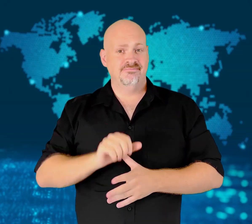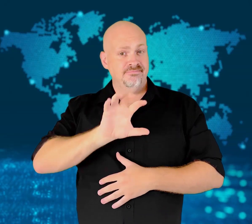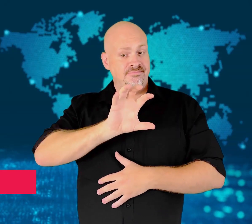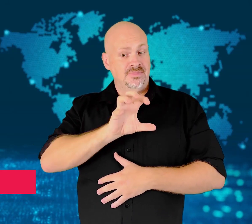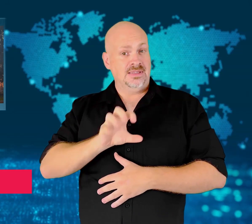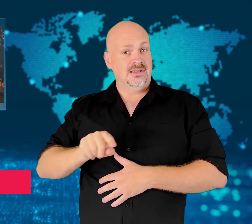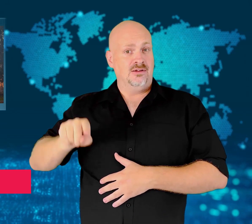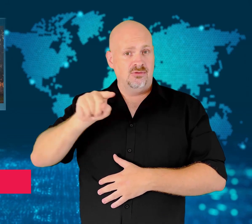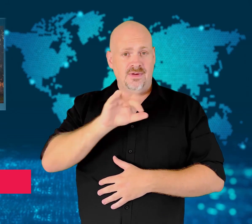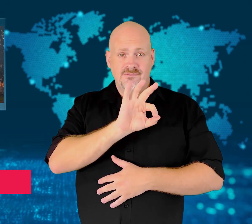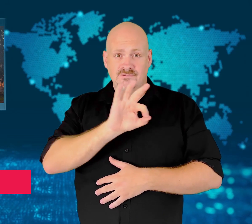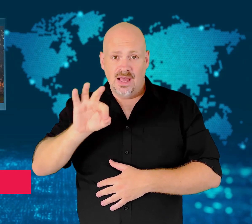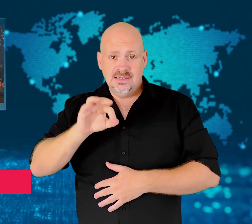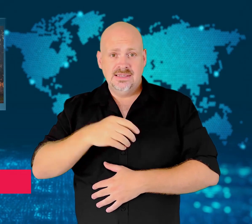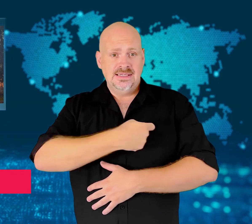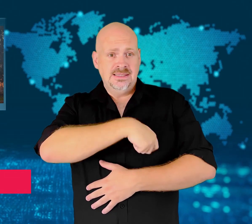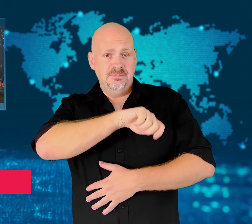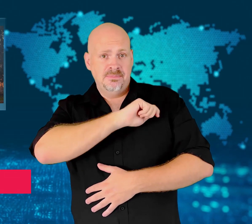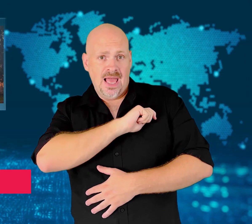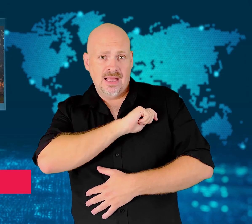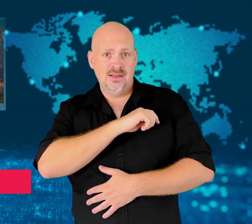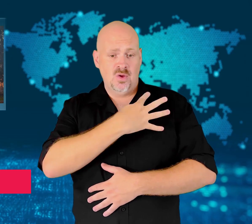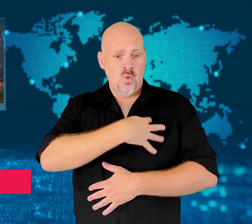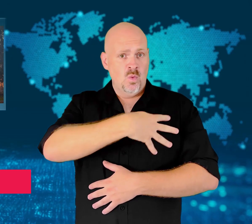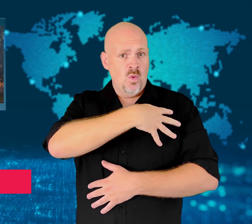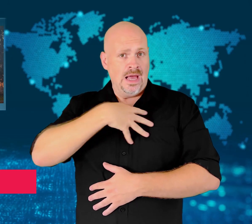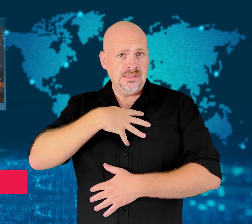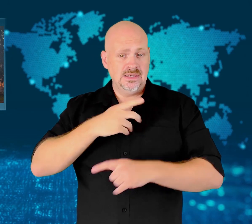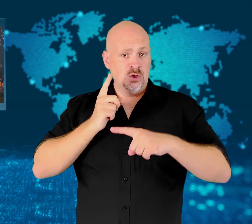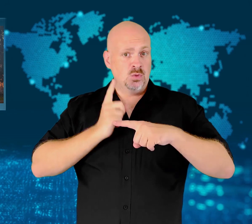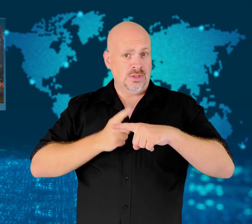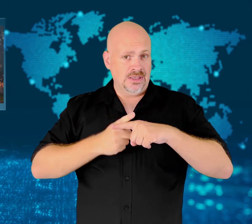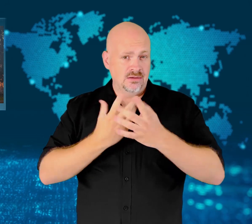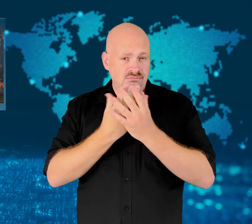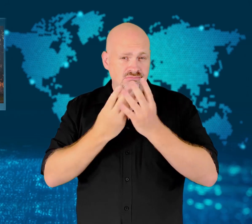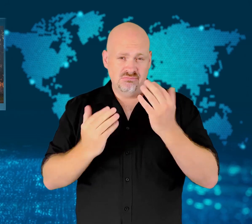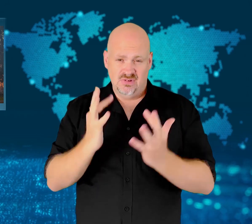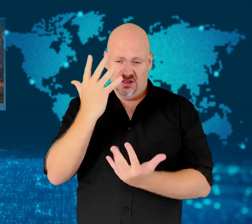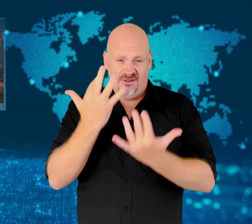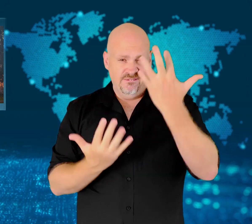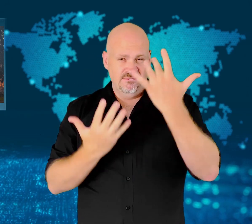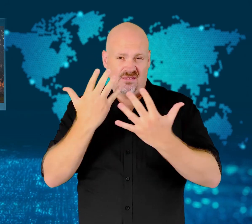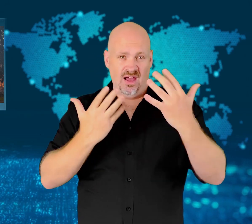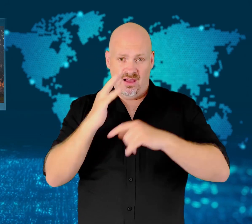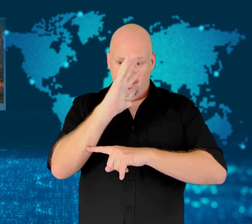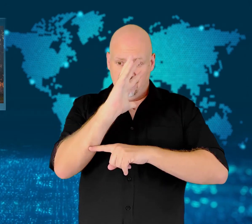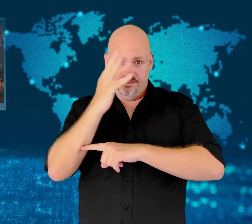[GAVIN]: Wildfires are spreading through France, Spain, Croatia, and Greece.